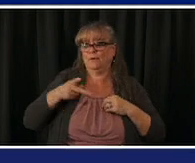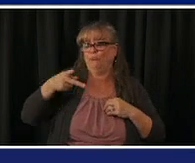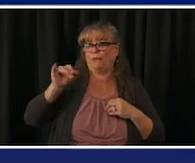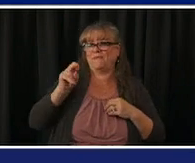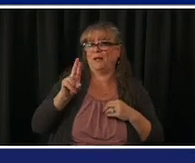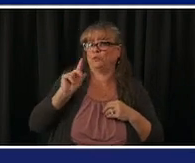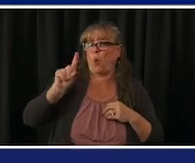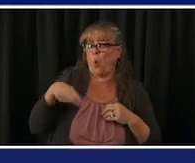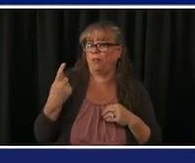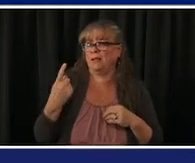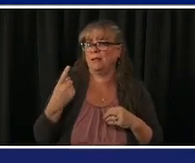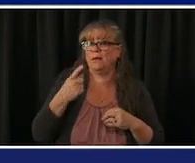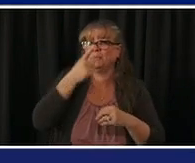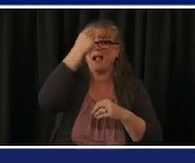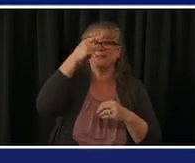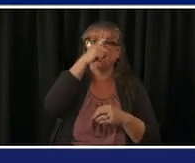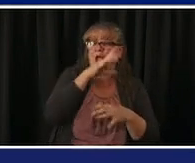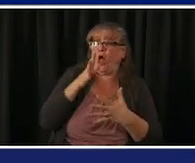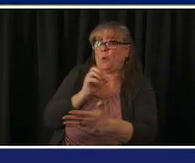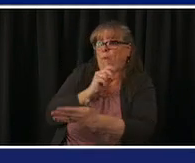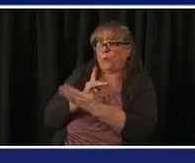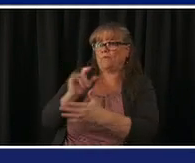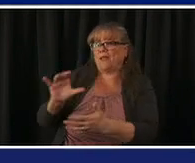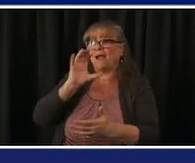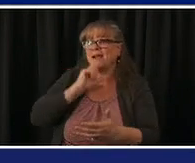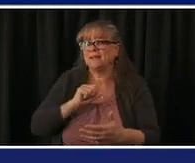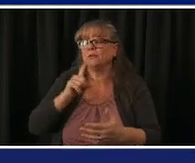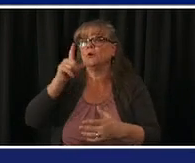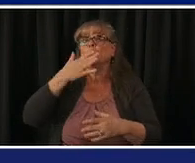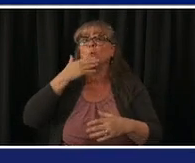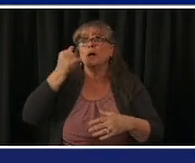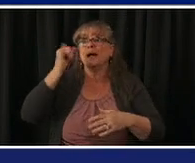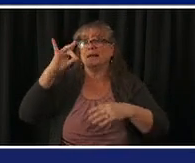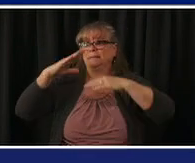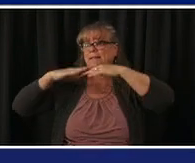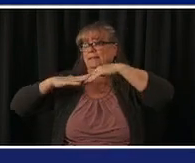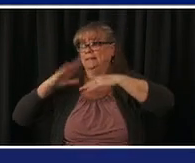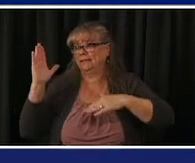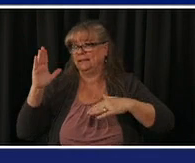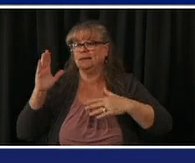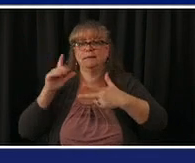if you're 18 or up you can get any of the three and you can sign up to schedule an appointment